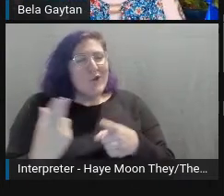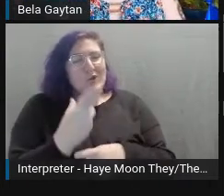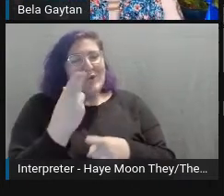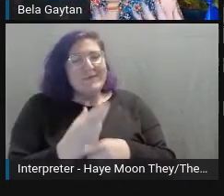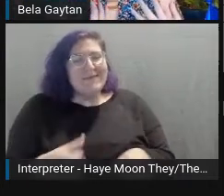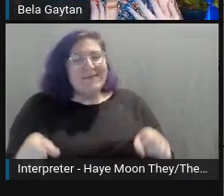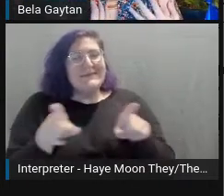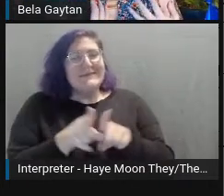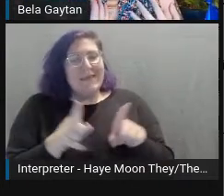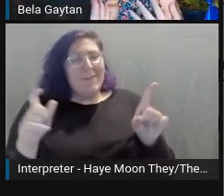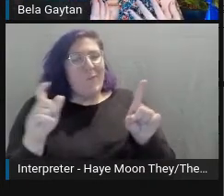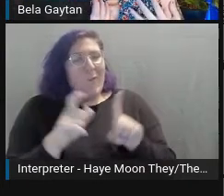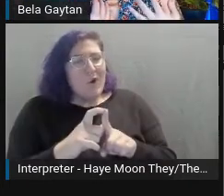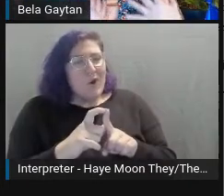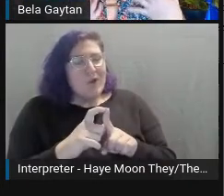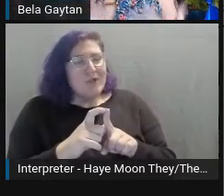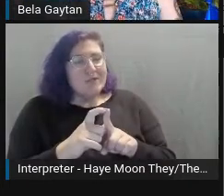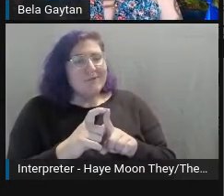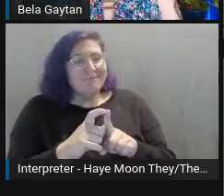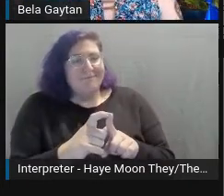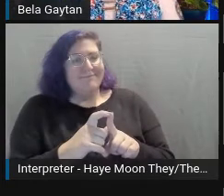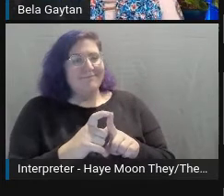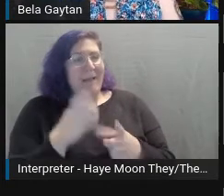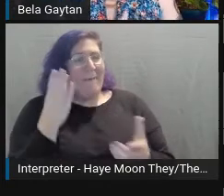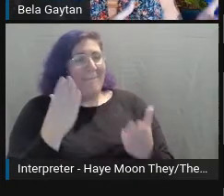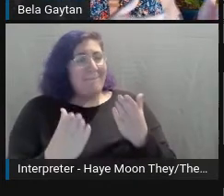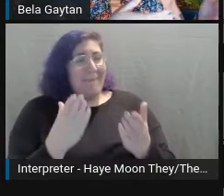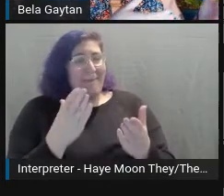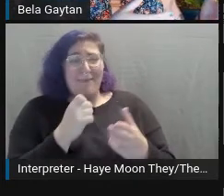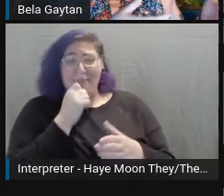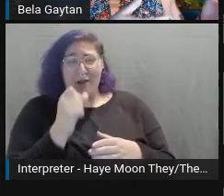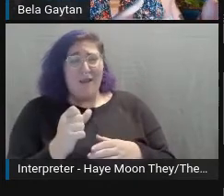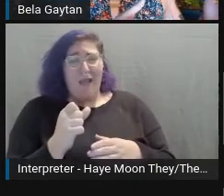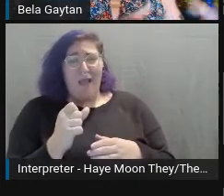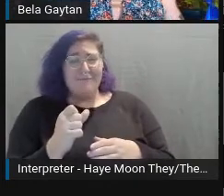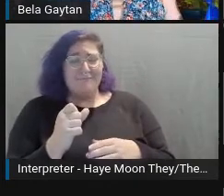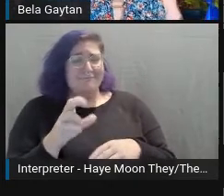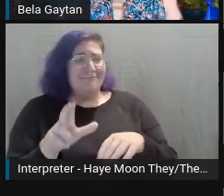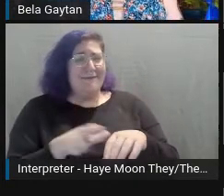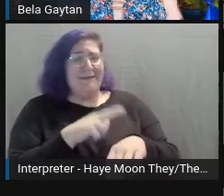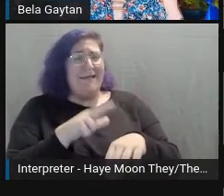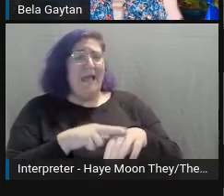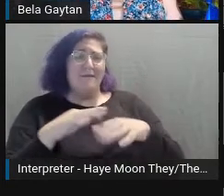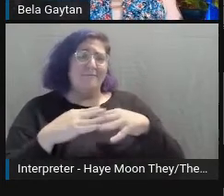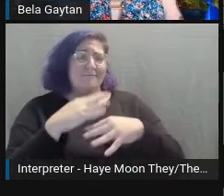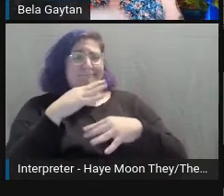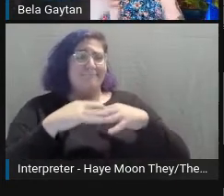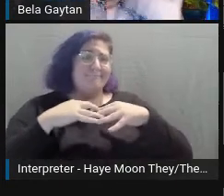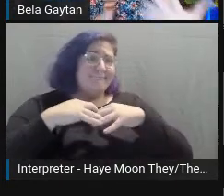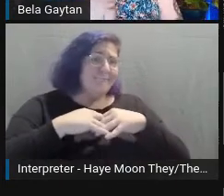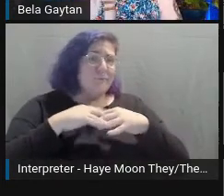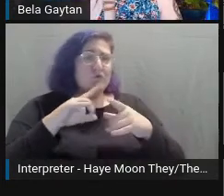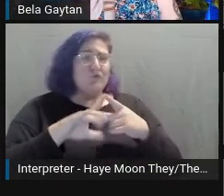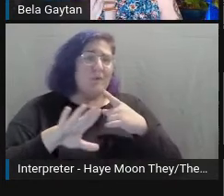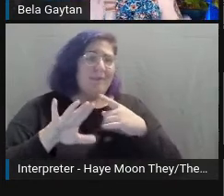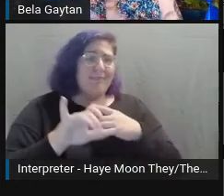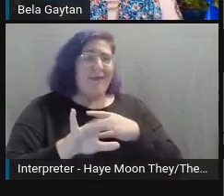like that or they might be non-native to the area or not a native speaker